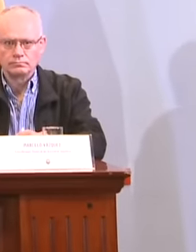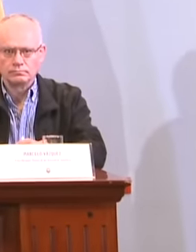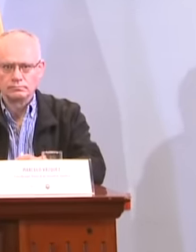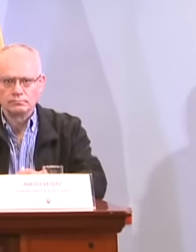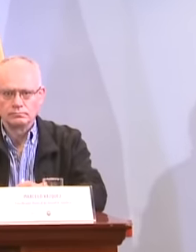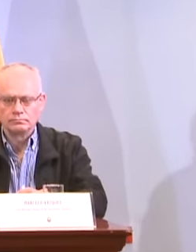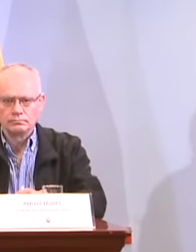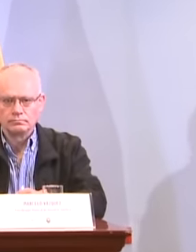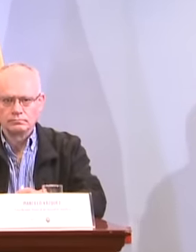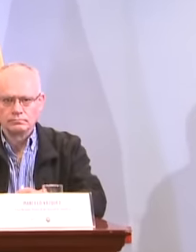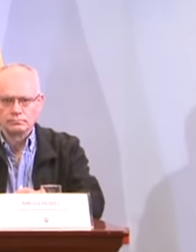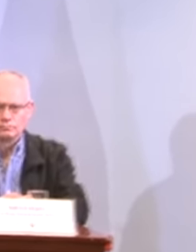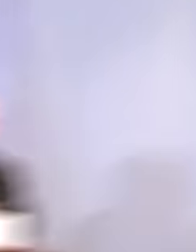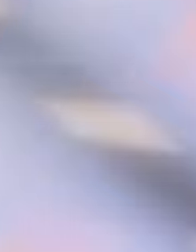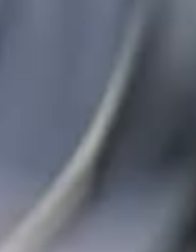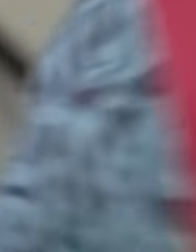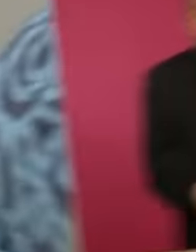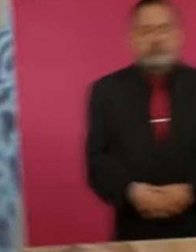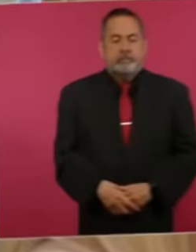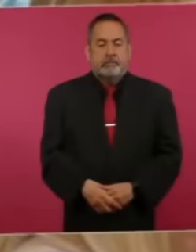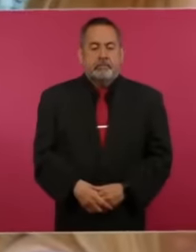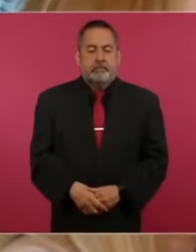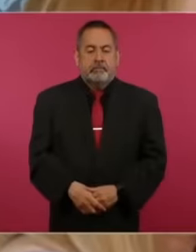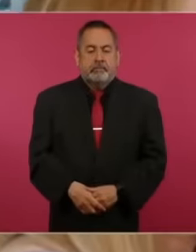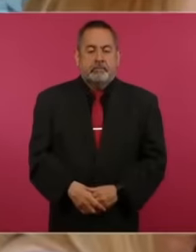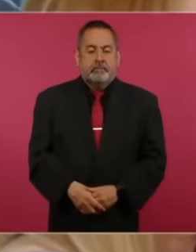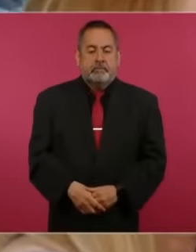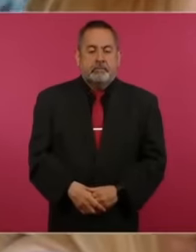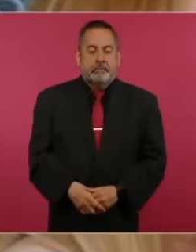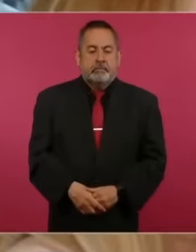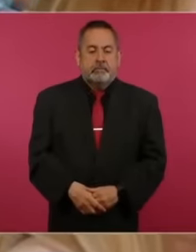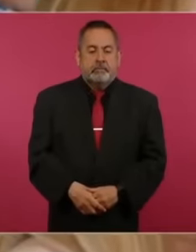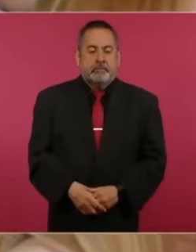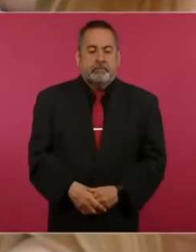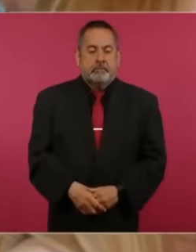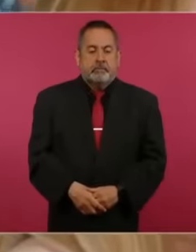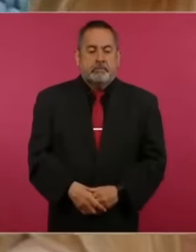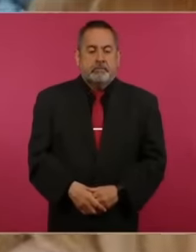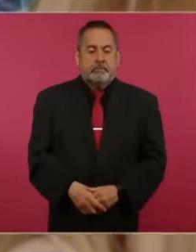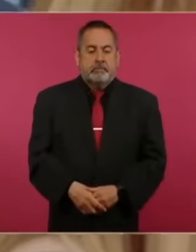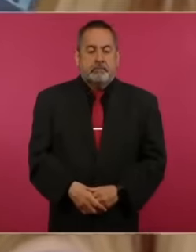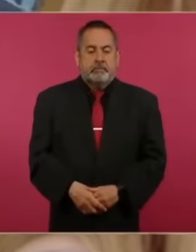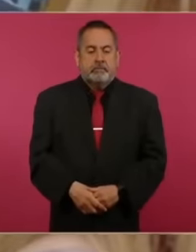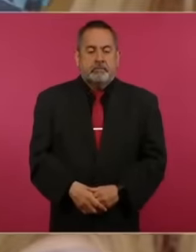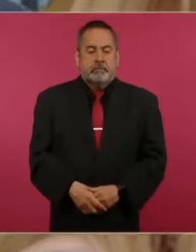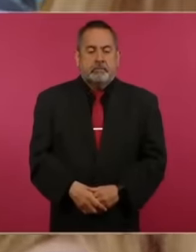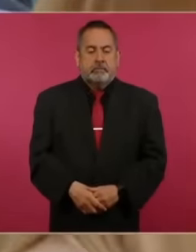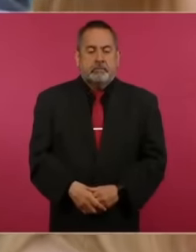let's look at the content of this letter sent from Ecuador. to the American television network